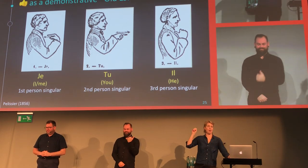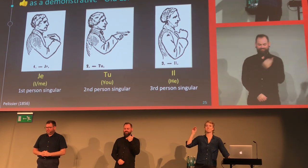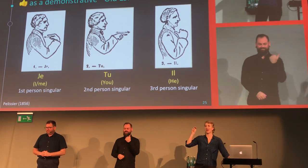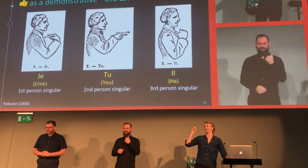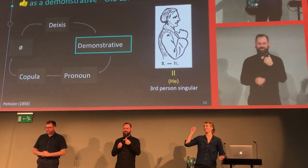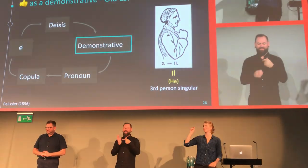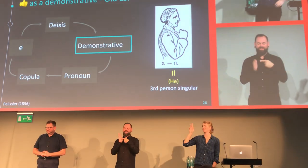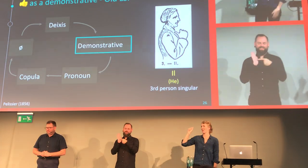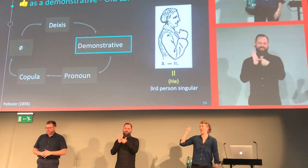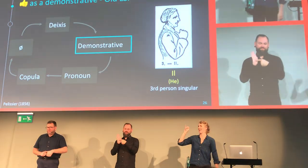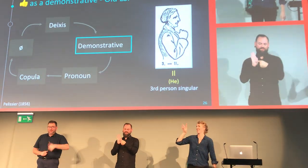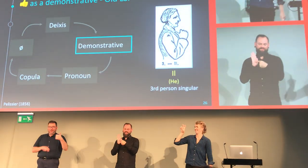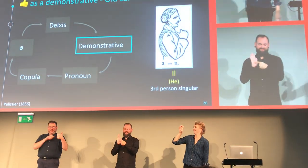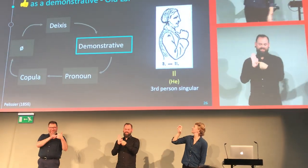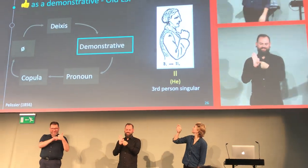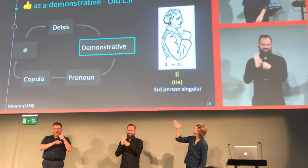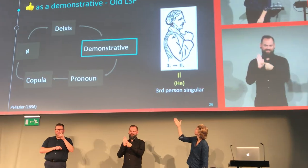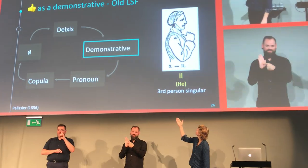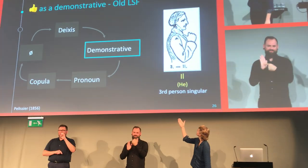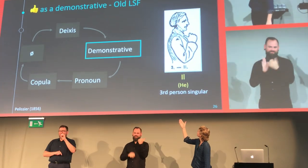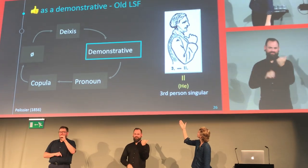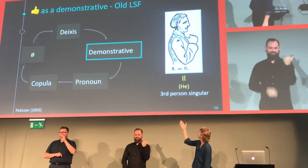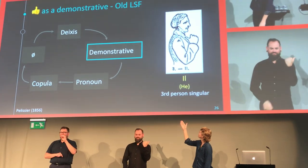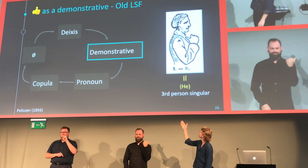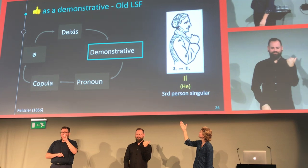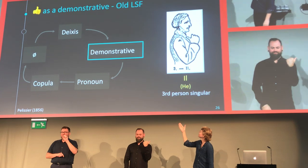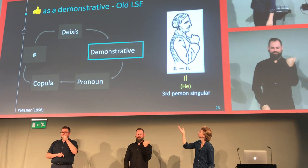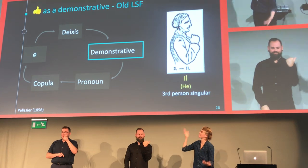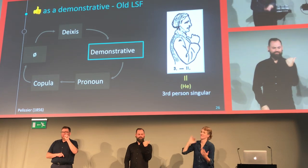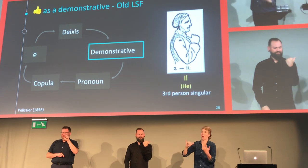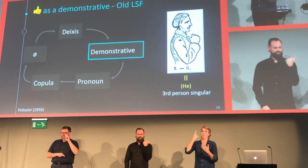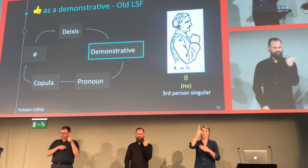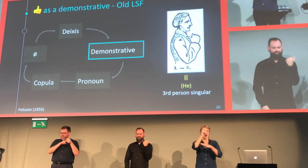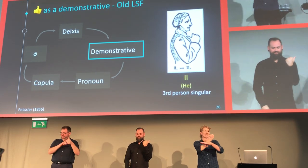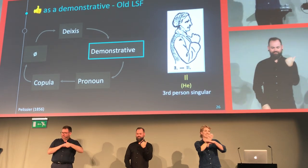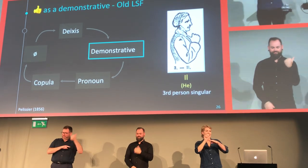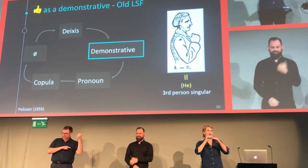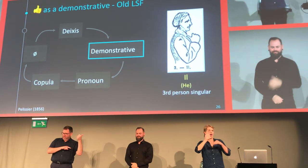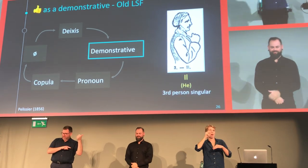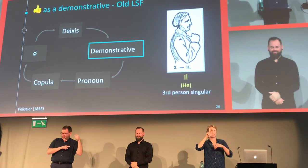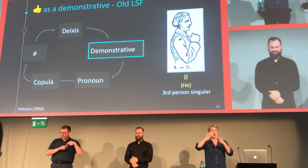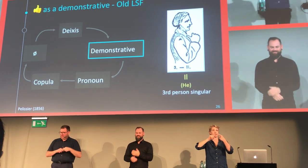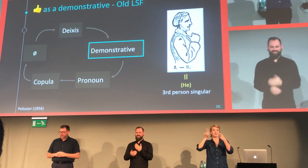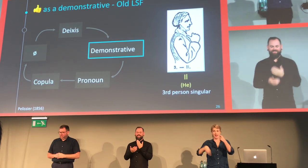And the movement, the path of movement indicates that it's demonstrative.